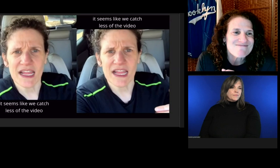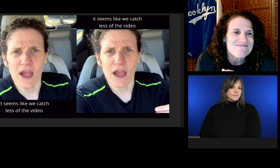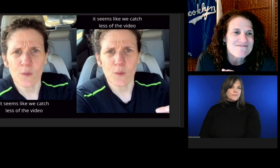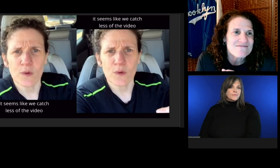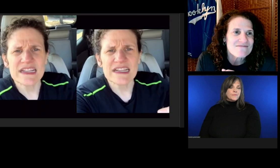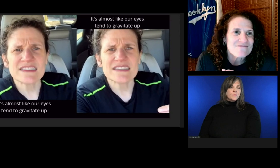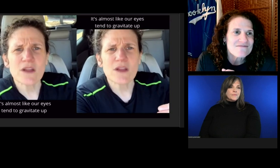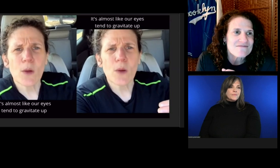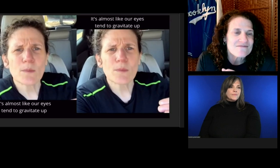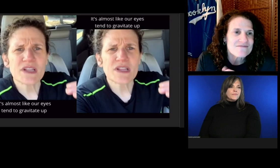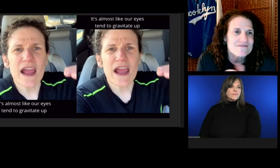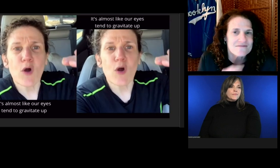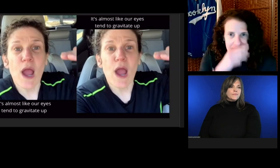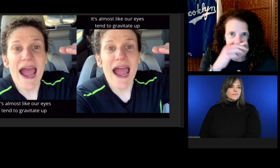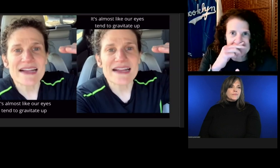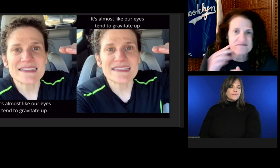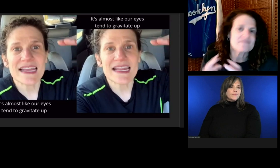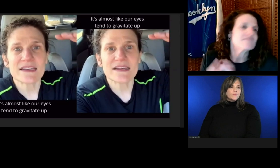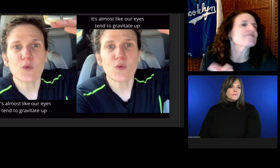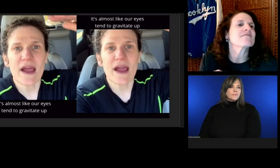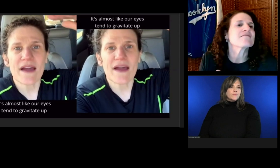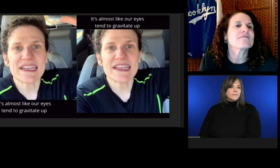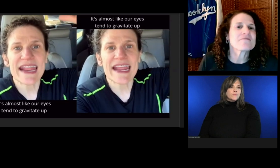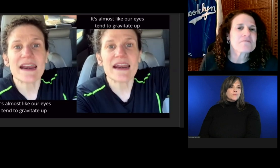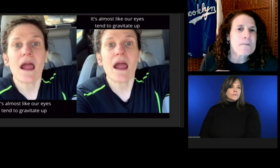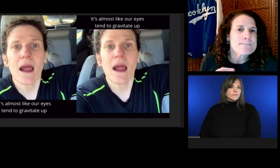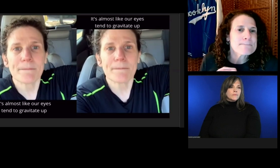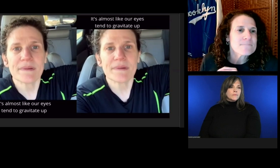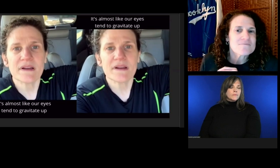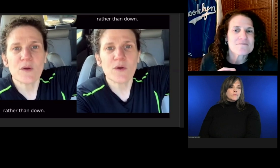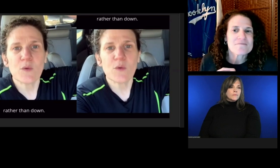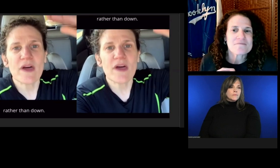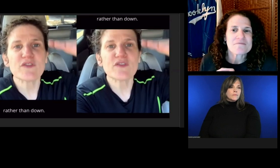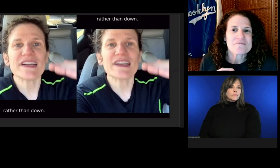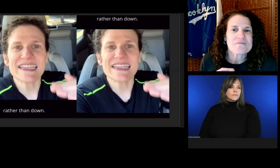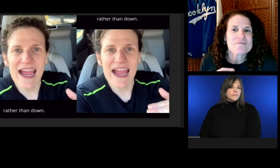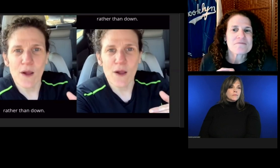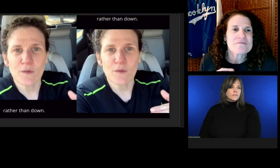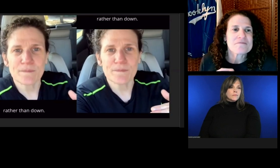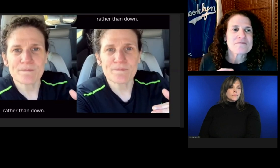It's almost like our eyes tend to gravitate up, rather than down.